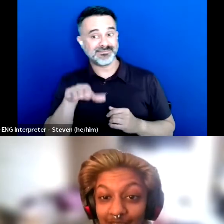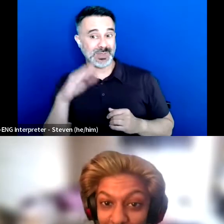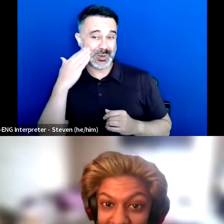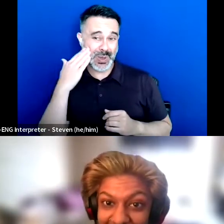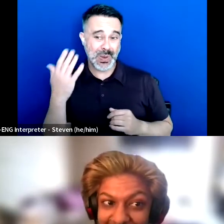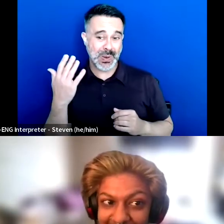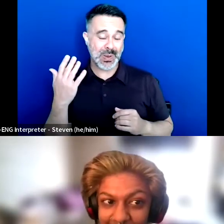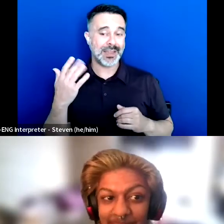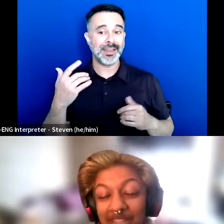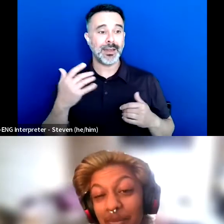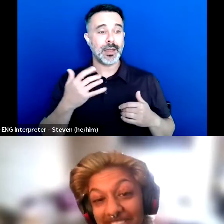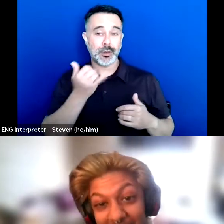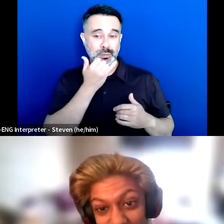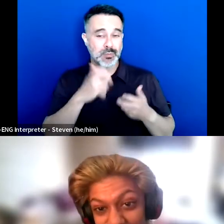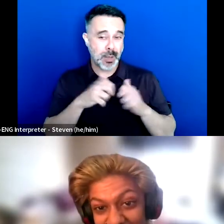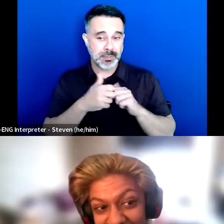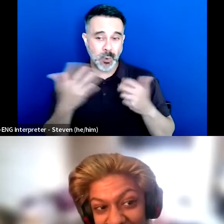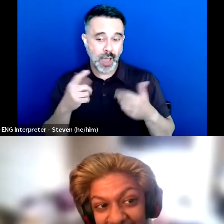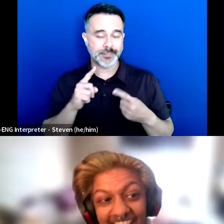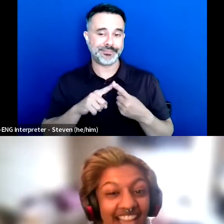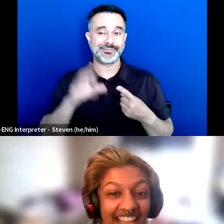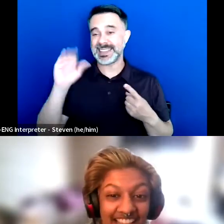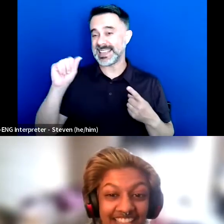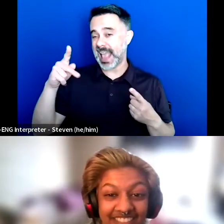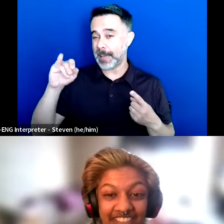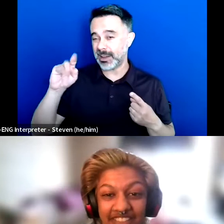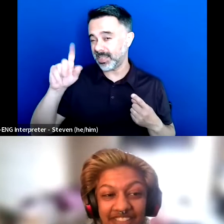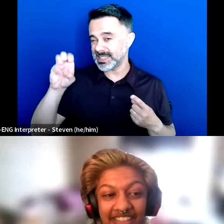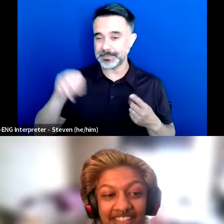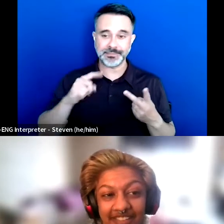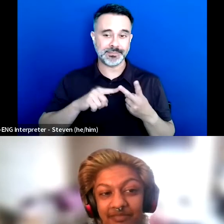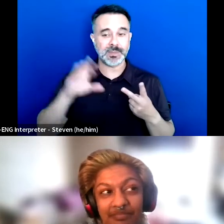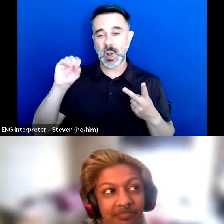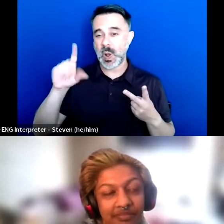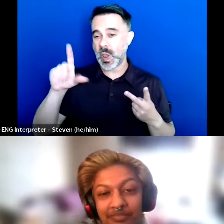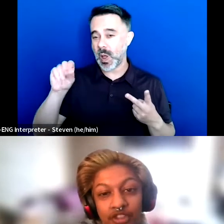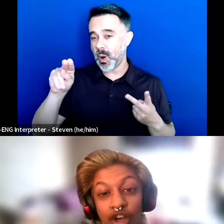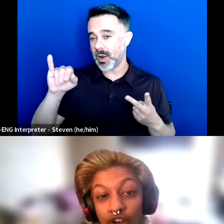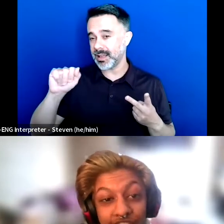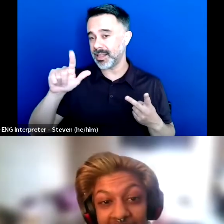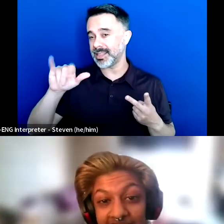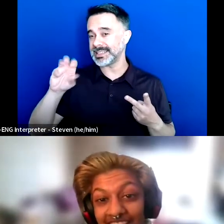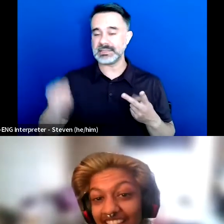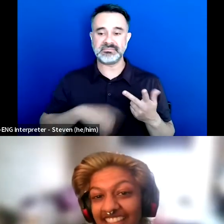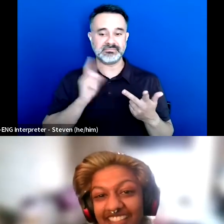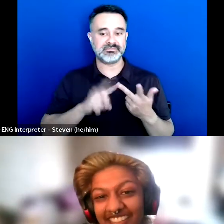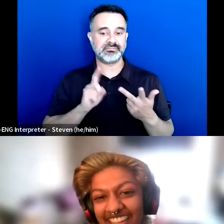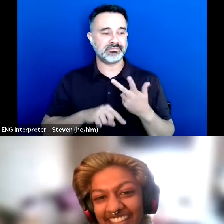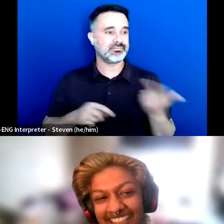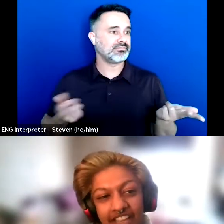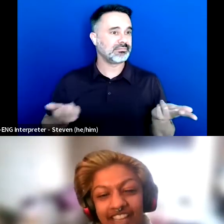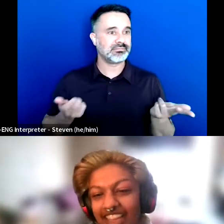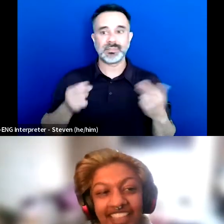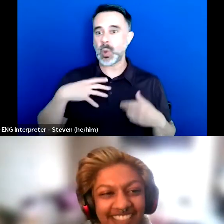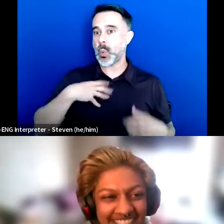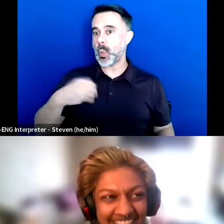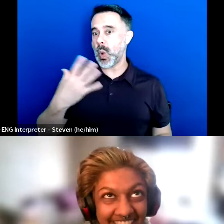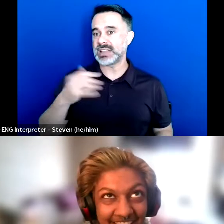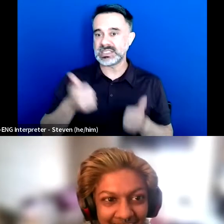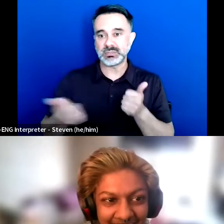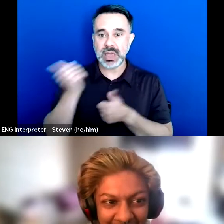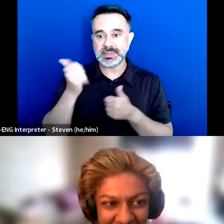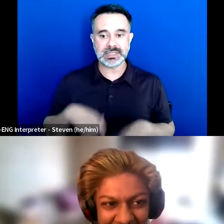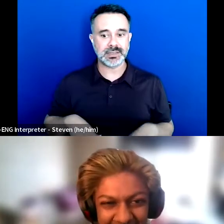Capitalism, colonialism, white supremacy, you know, TERFs you know and that's T-E-R-Fs